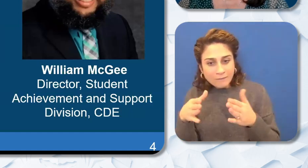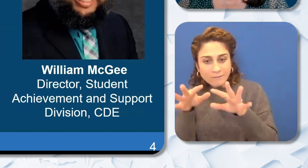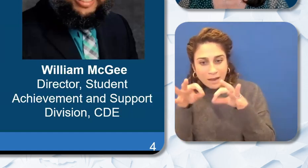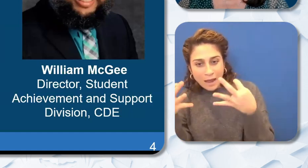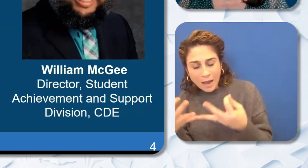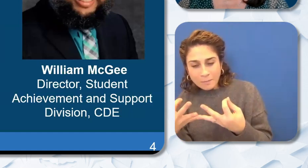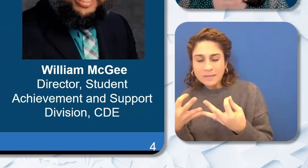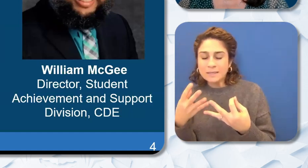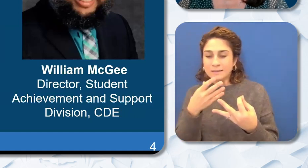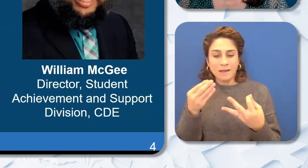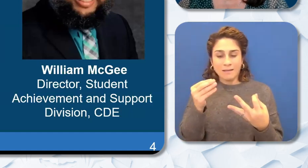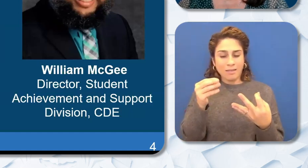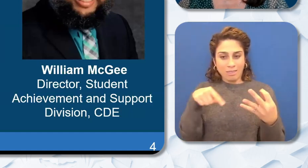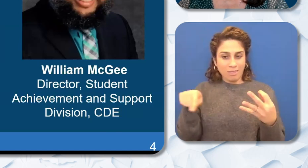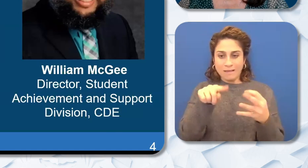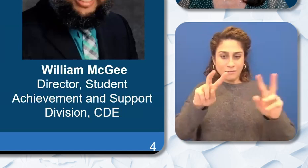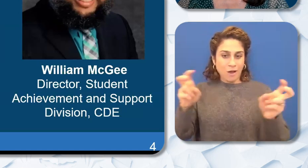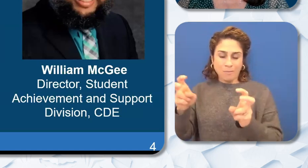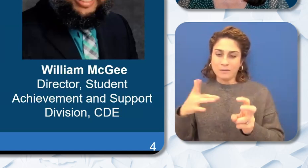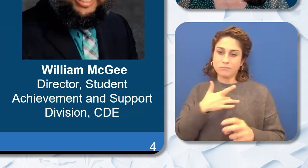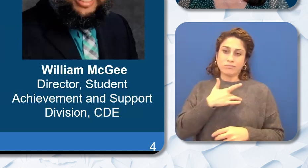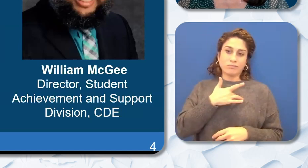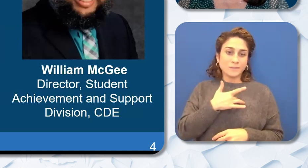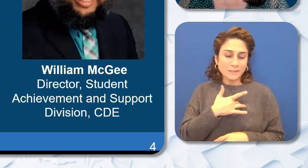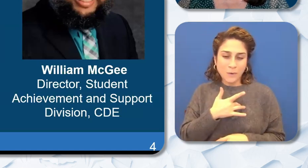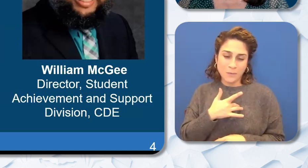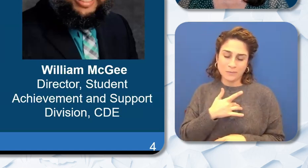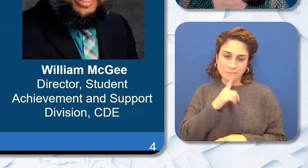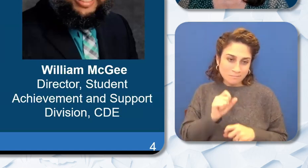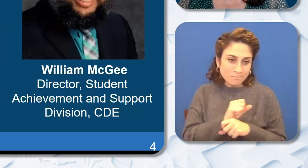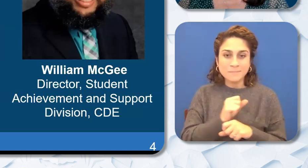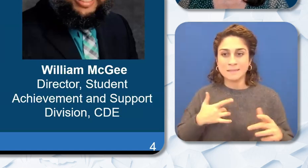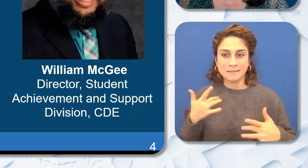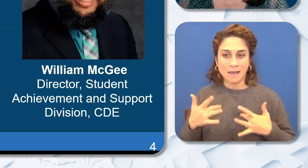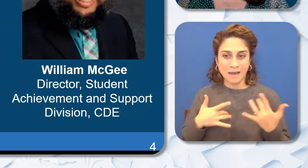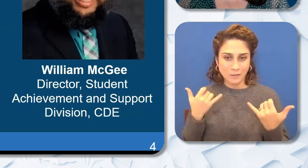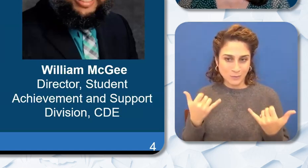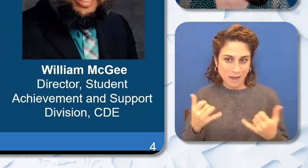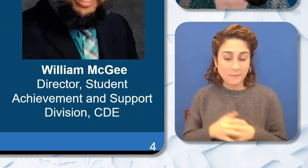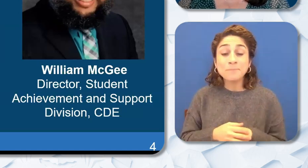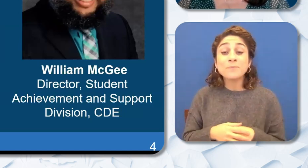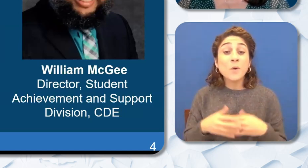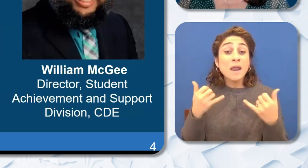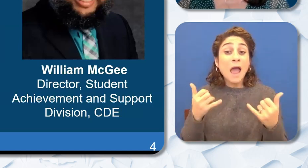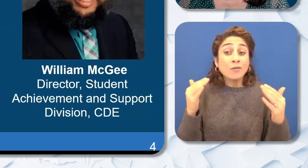we're so excited for today. I'd like to go on with introductions. So we already said who I was. I'm